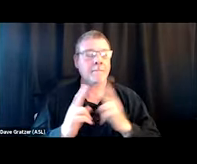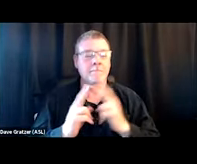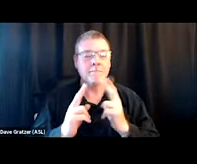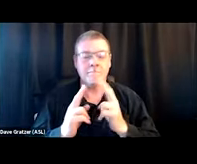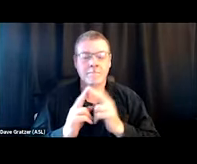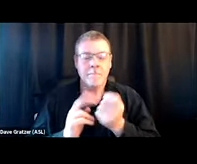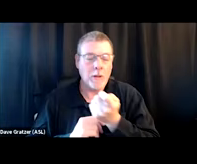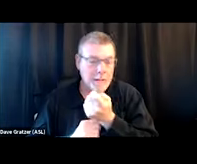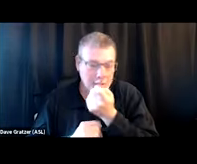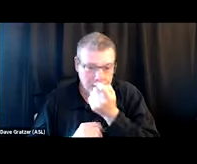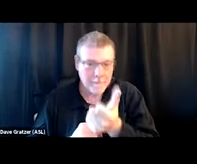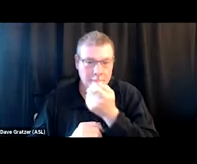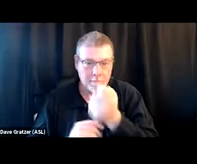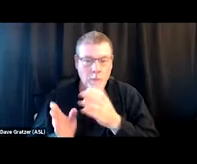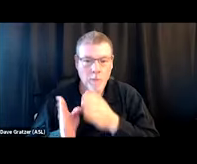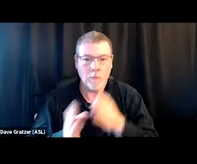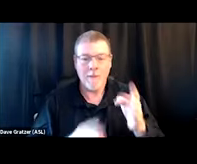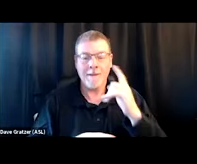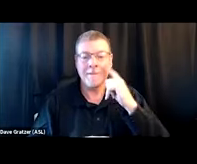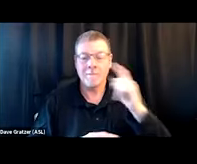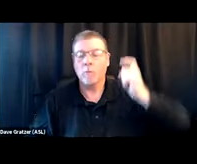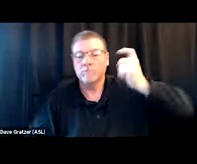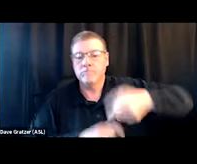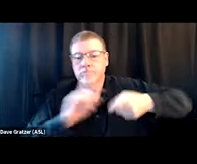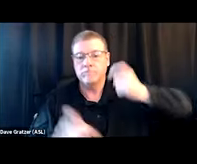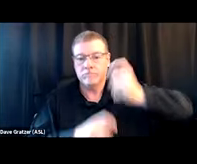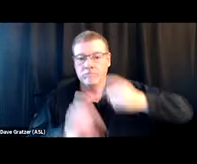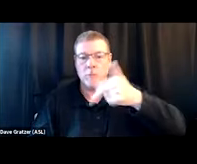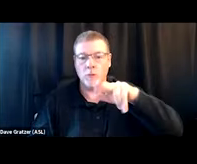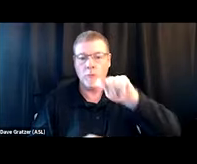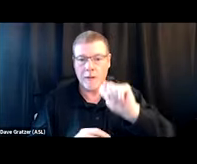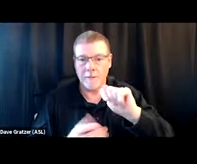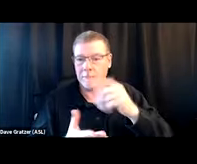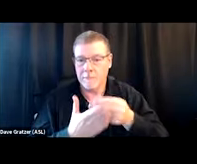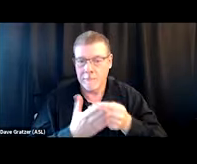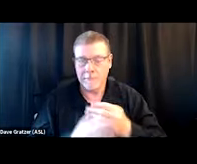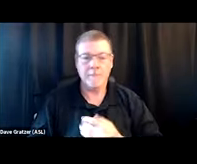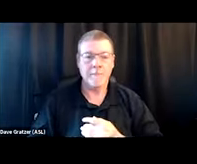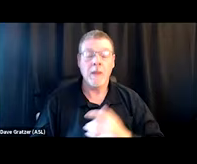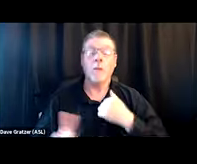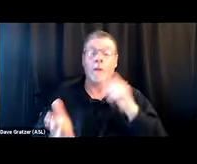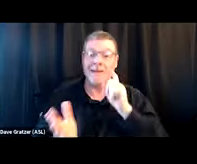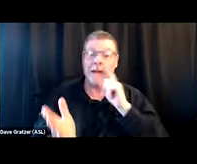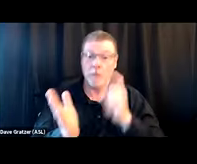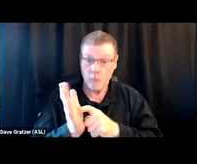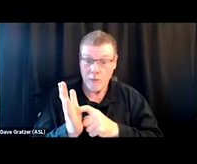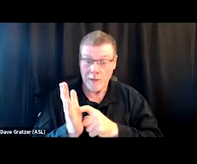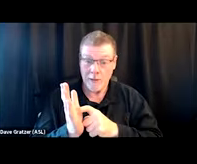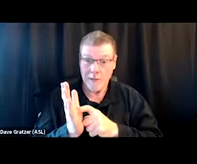for philanthropic or grant funding to support safer smoking. We need to recognize these benefits, and we're gonna take us back